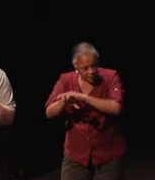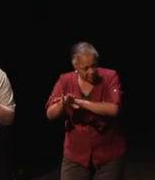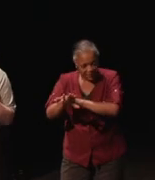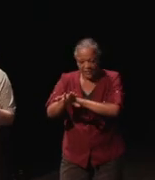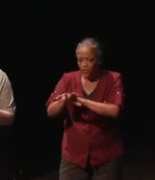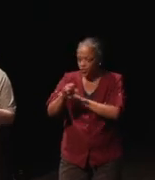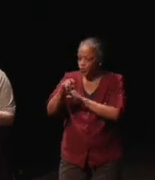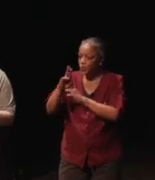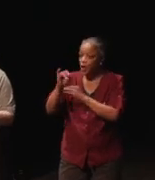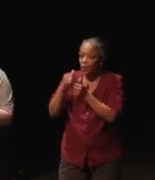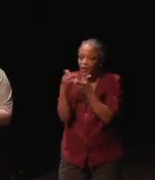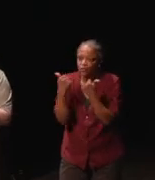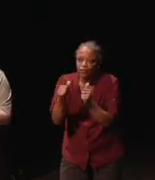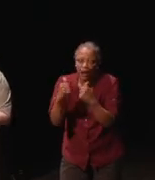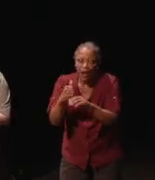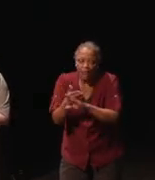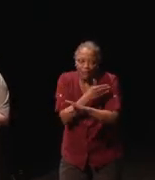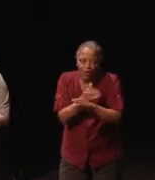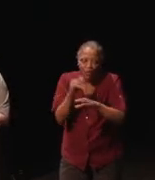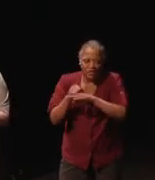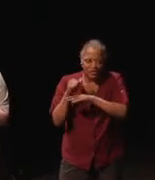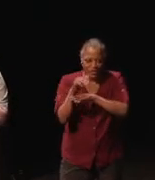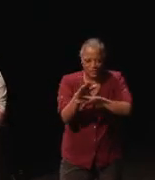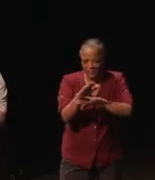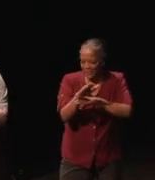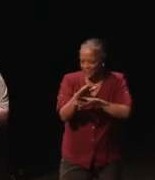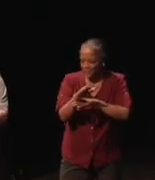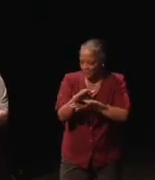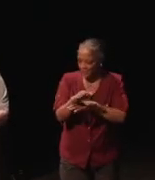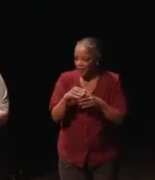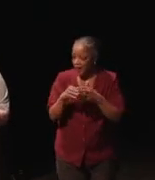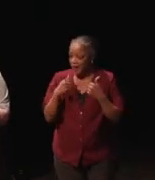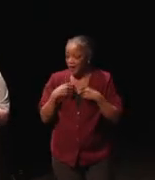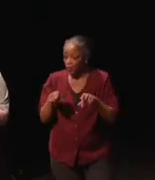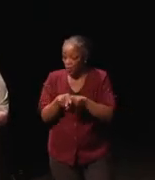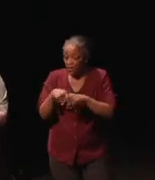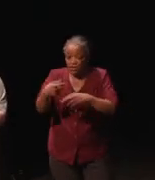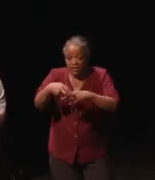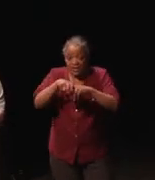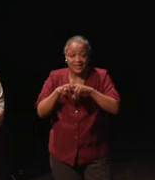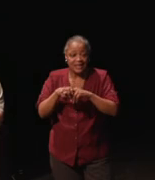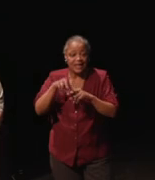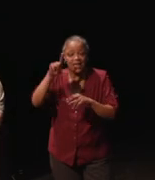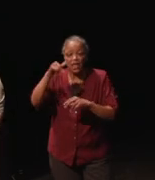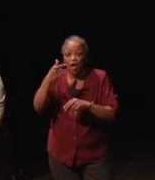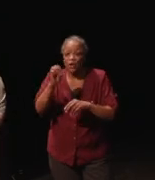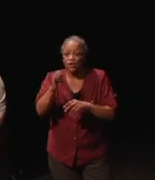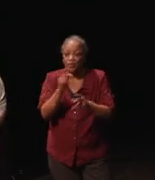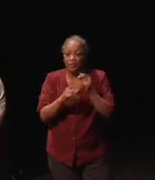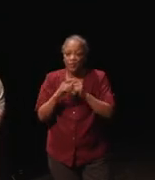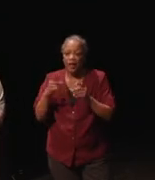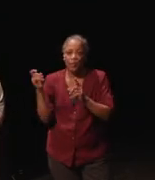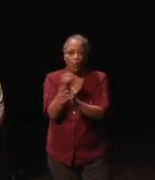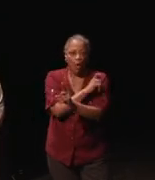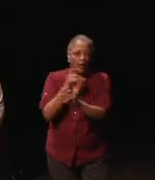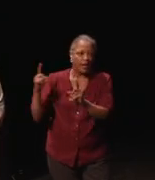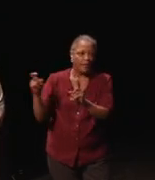and he got to try them out before we shipped them. I also had them sitting in a lounge that people kept walking by intentionally,